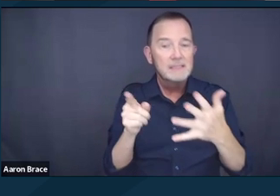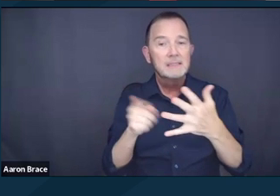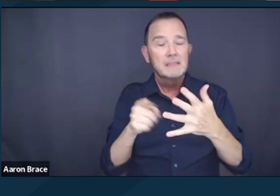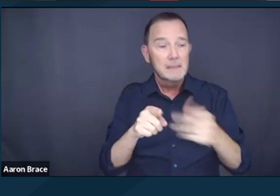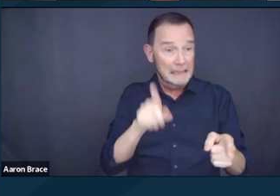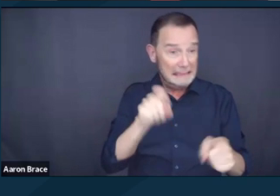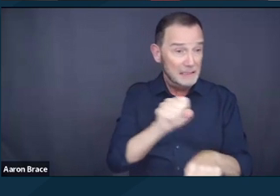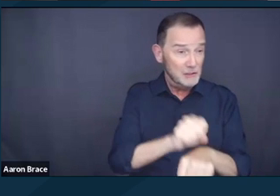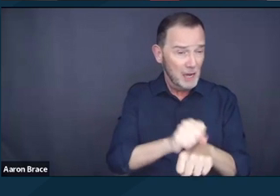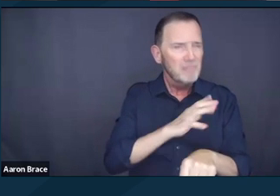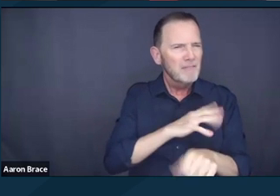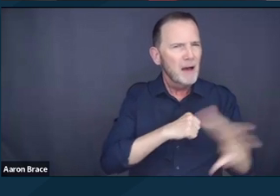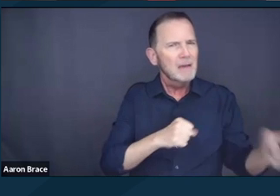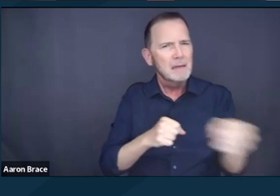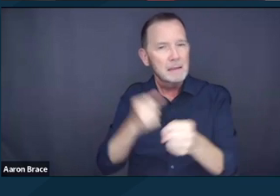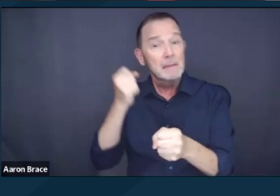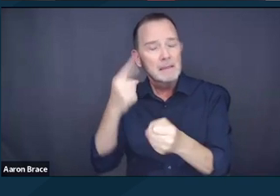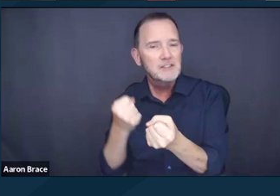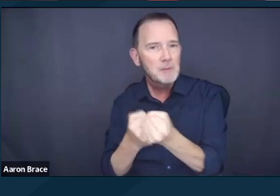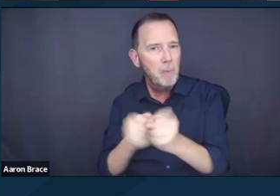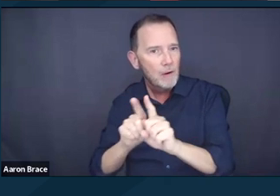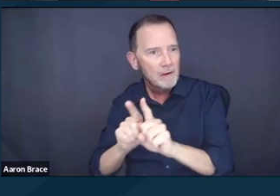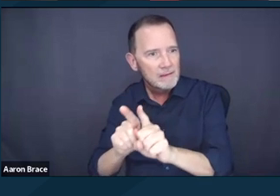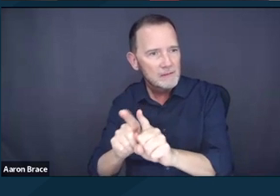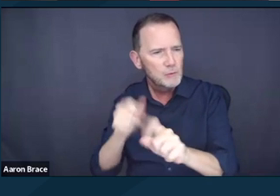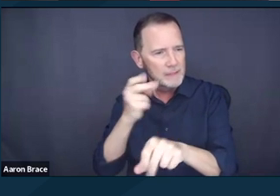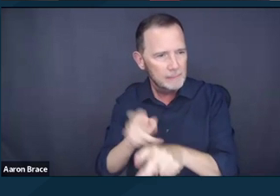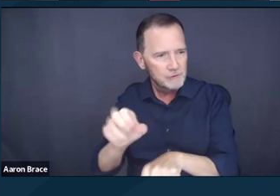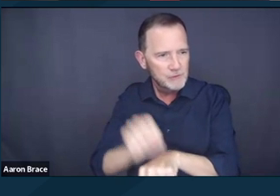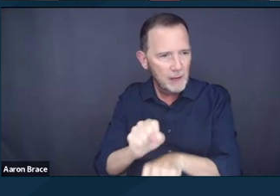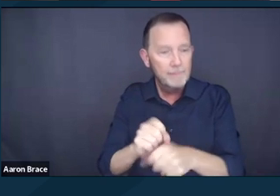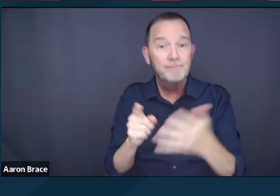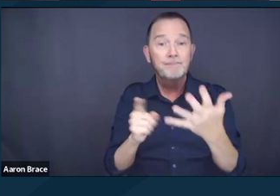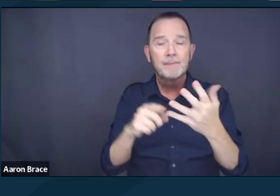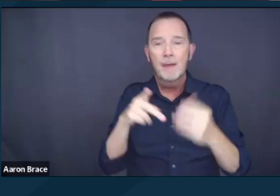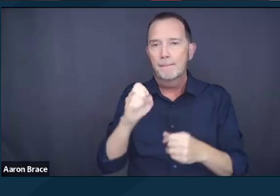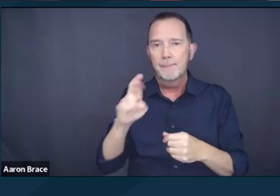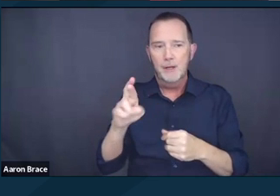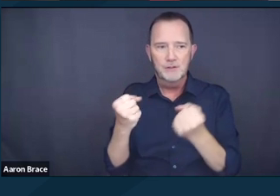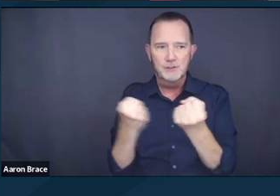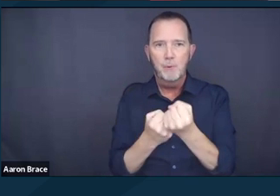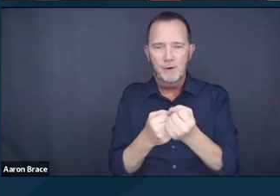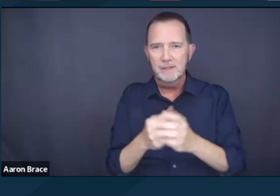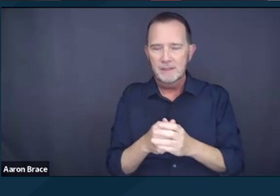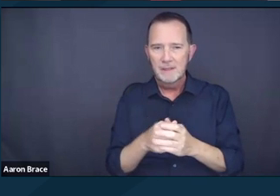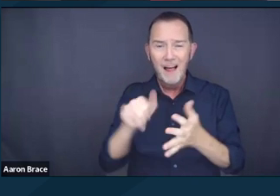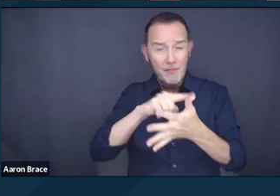By employing these community-based interventions, governments can address homelessness without resorting to criminal enforcement.